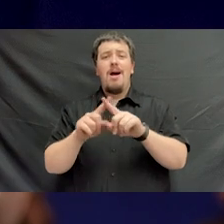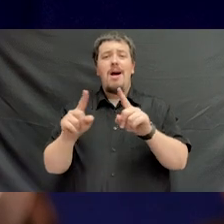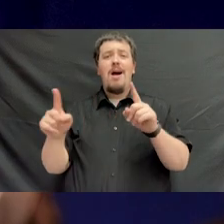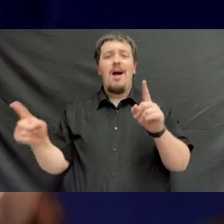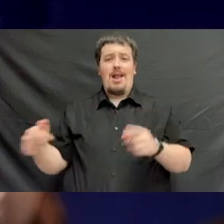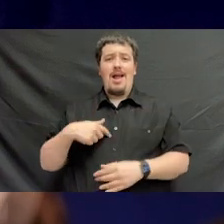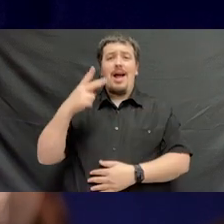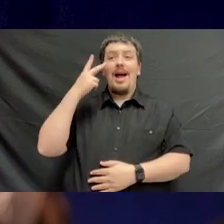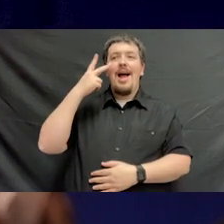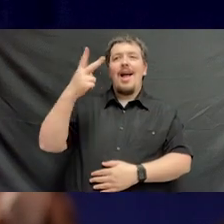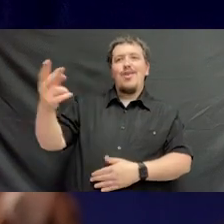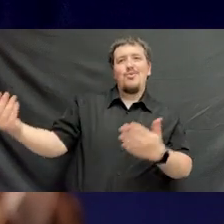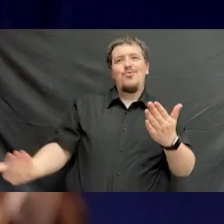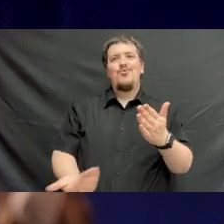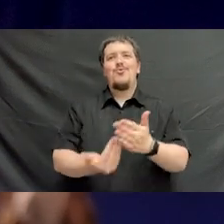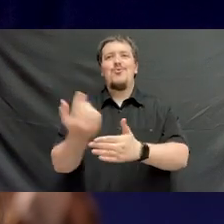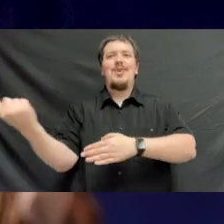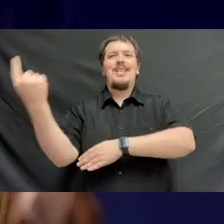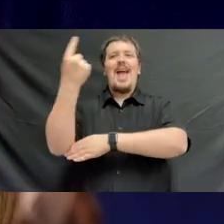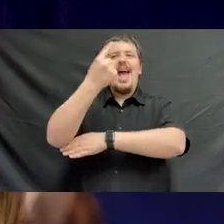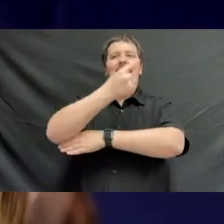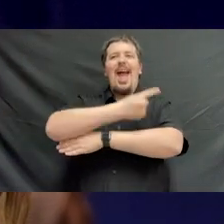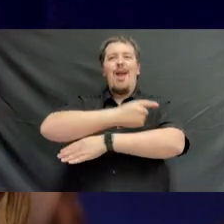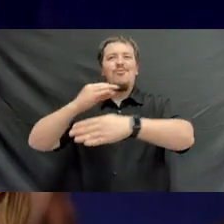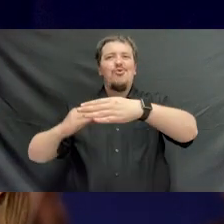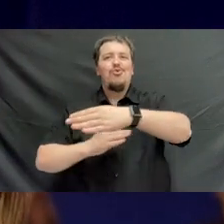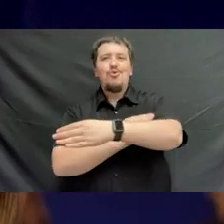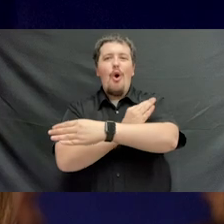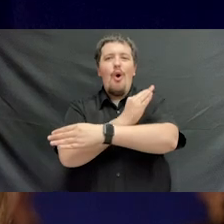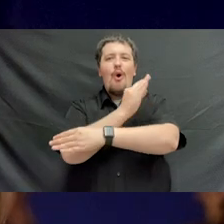But I see a brand new day dawning